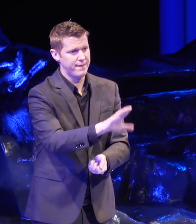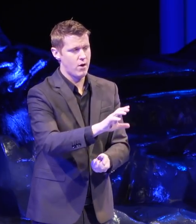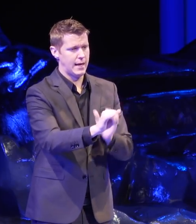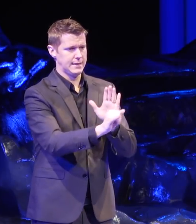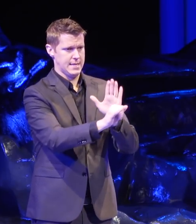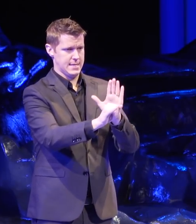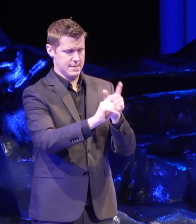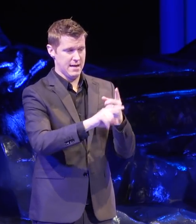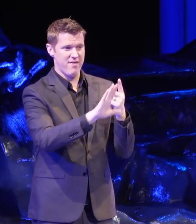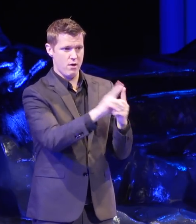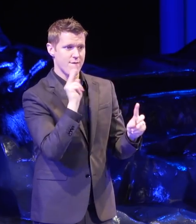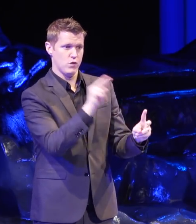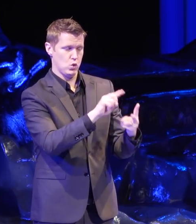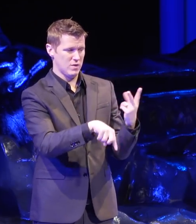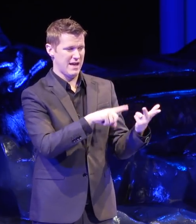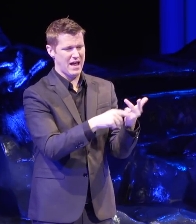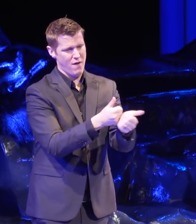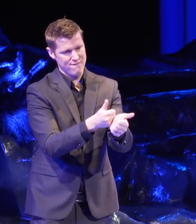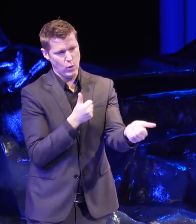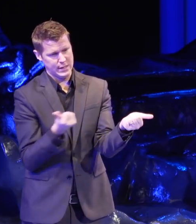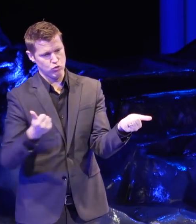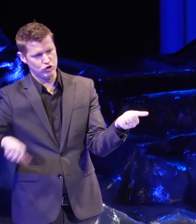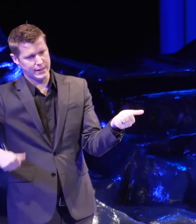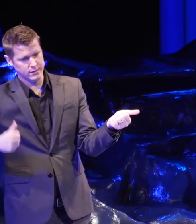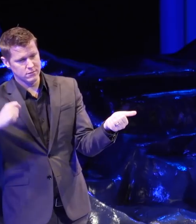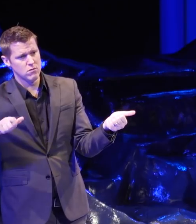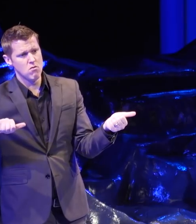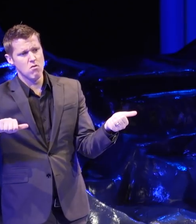and avoid or reject information that conflicts